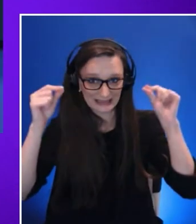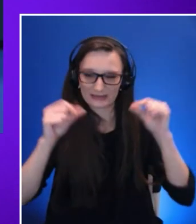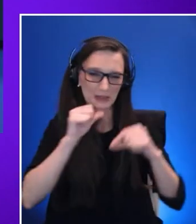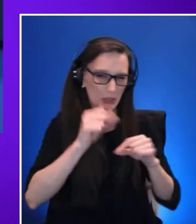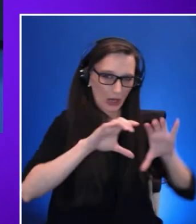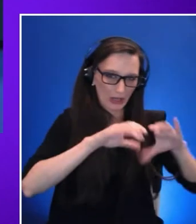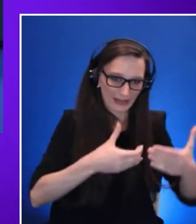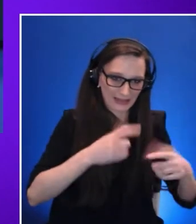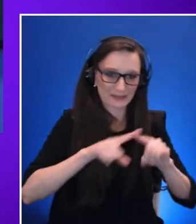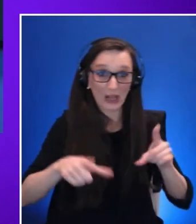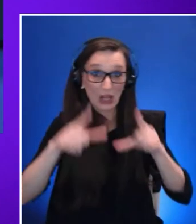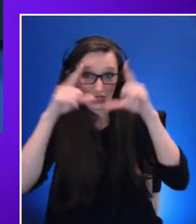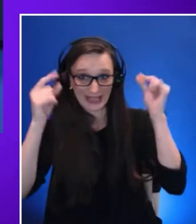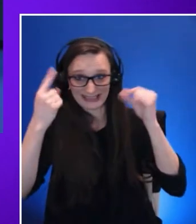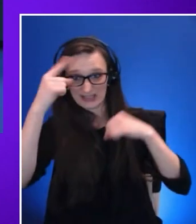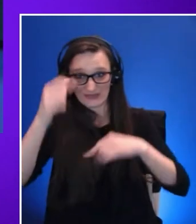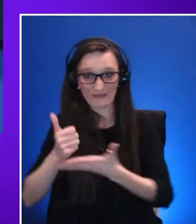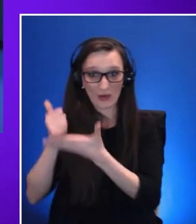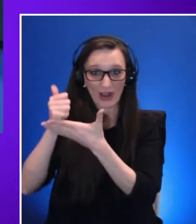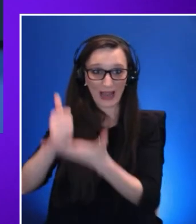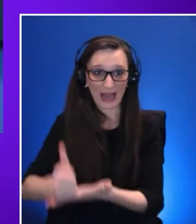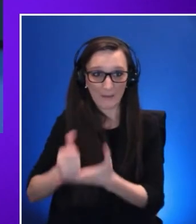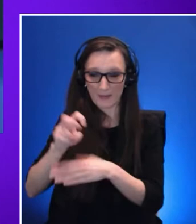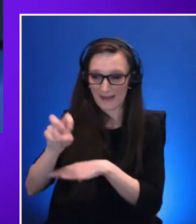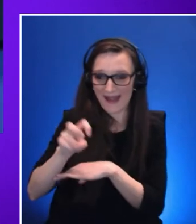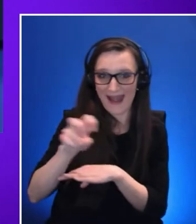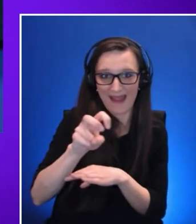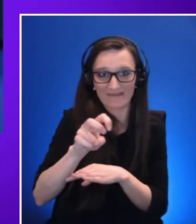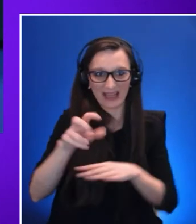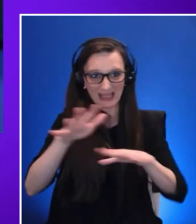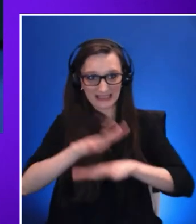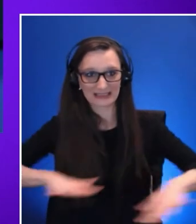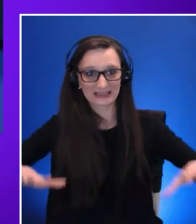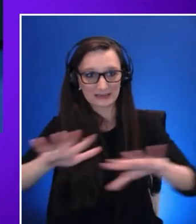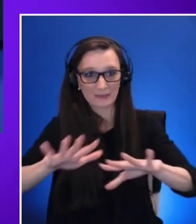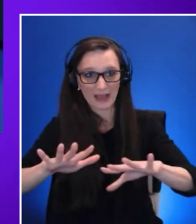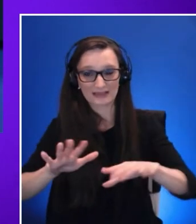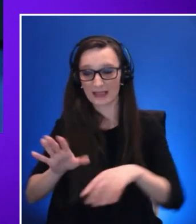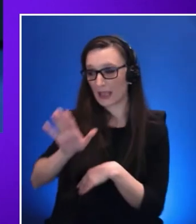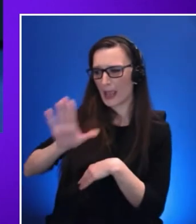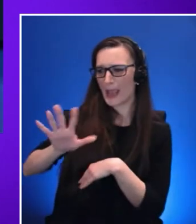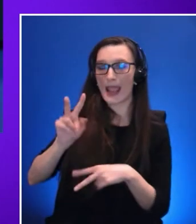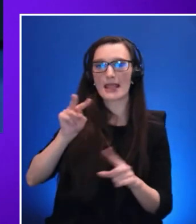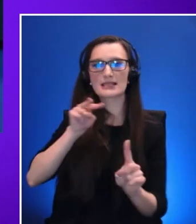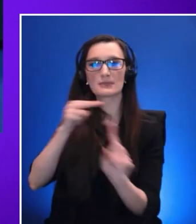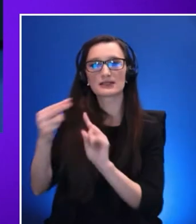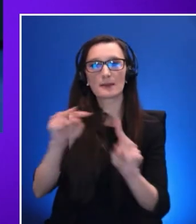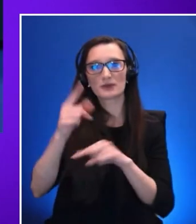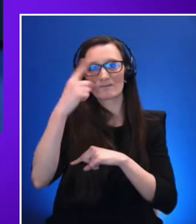Sergio has perfect perception of depth in the 3d audio is more accurate than mine,